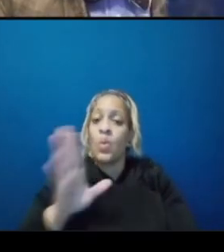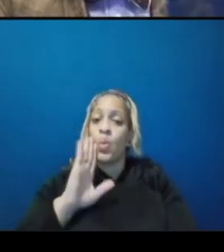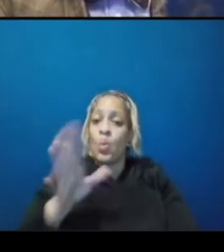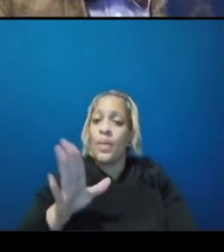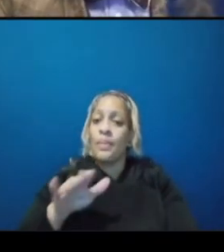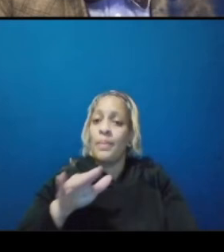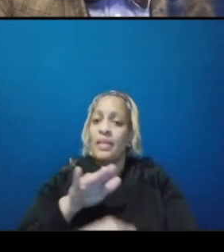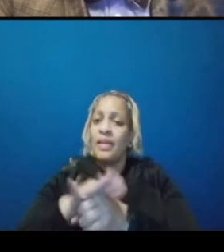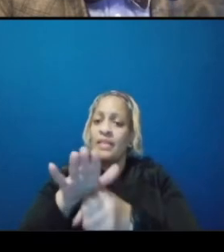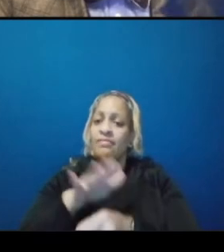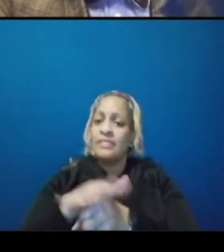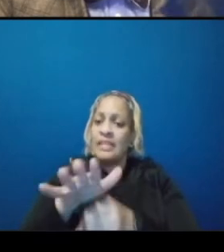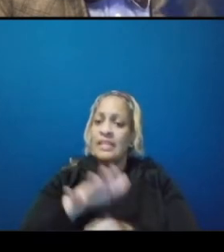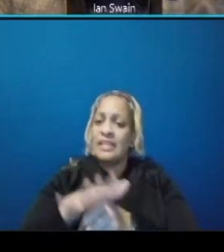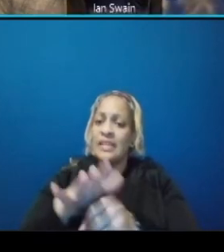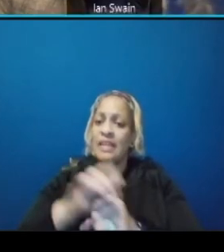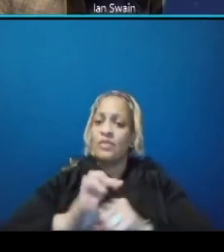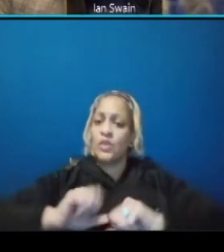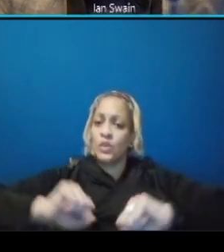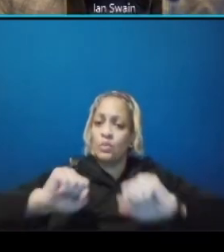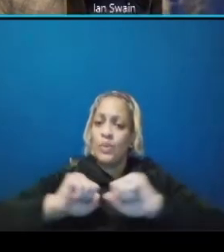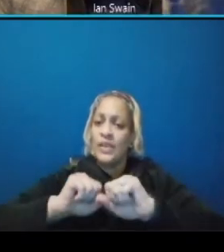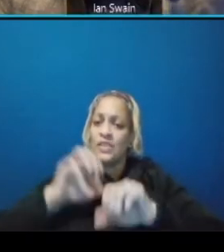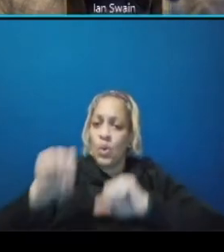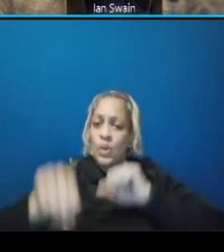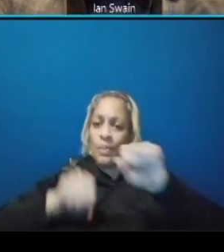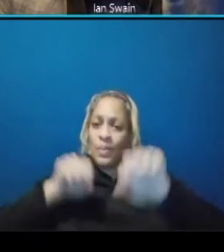to i think is access at the same time